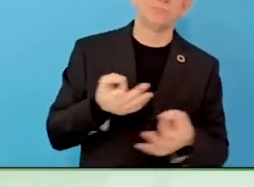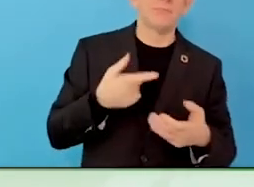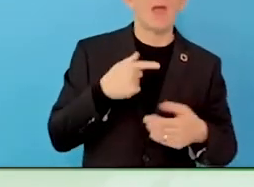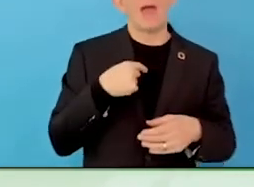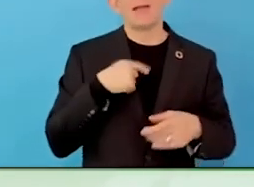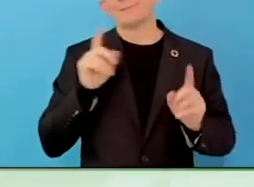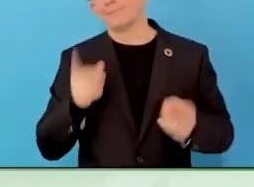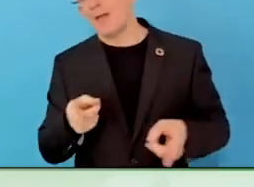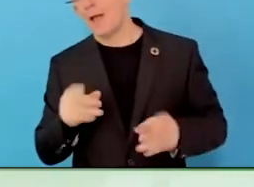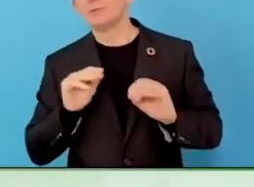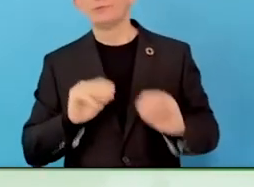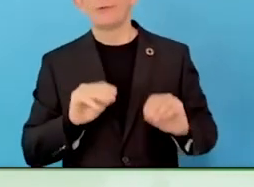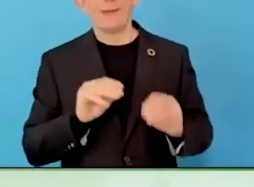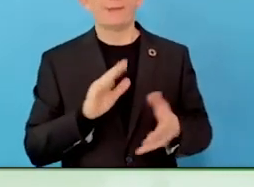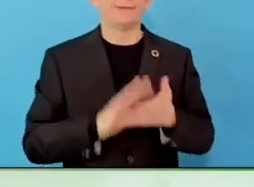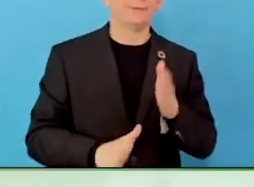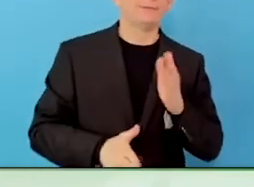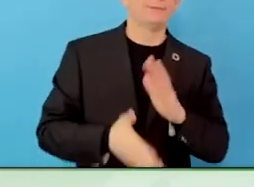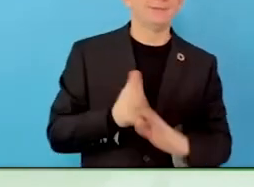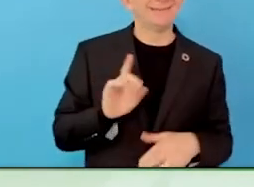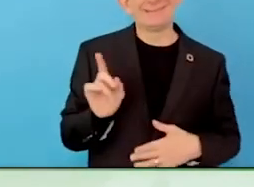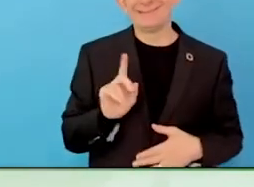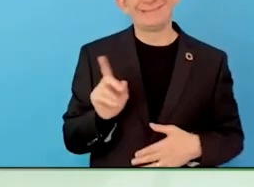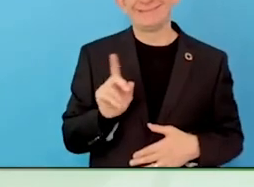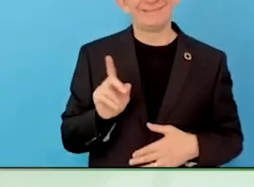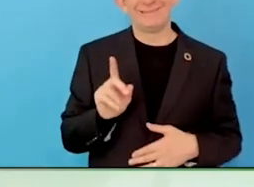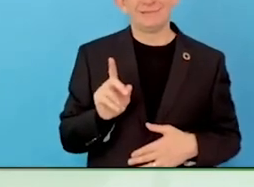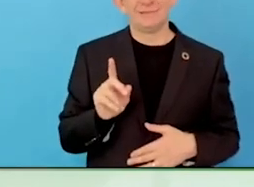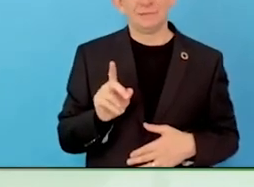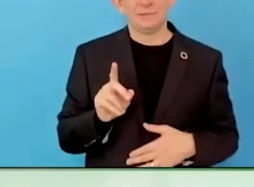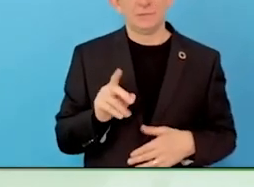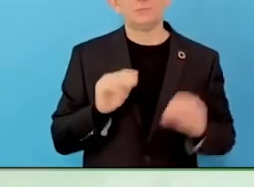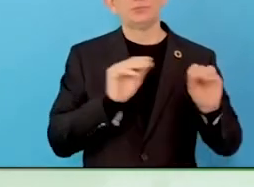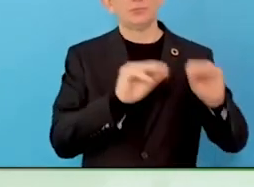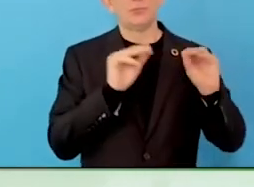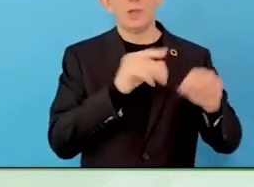OK, you need to prepare for 40 people having an interview.